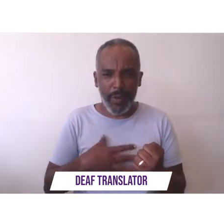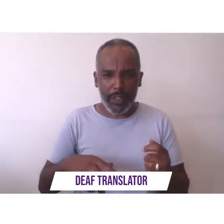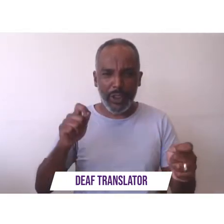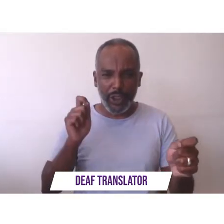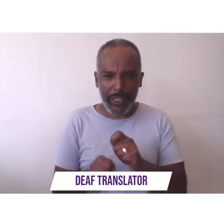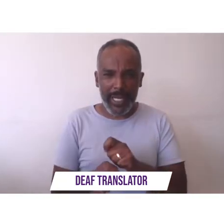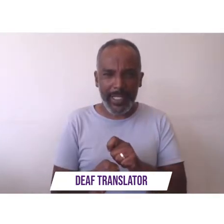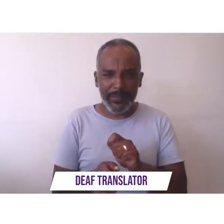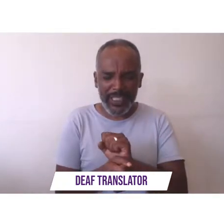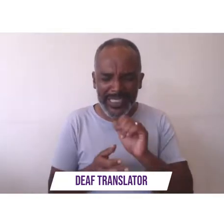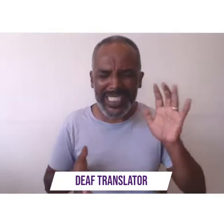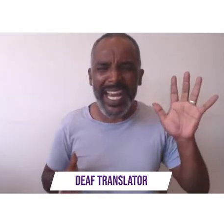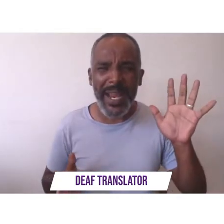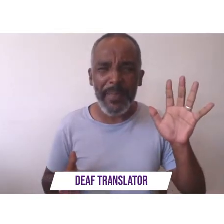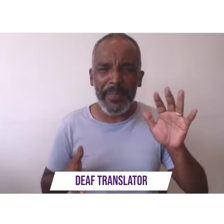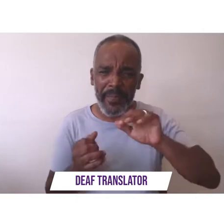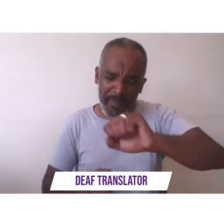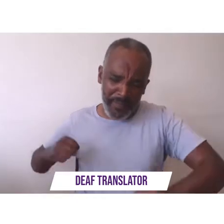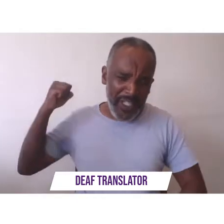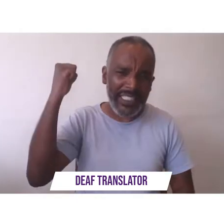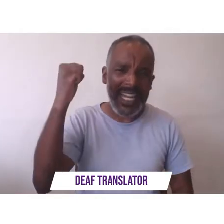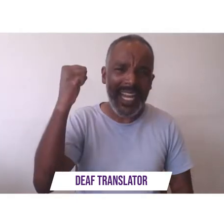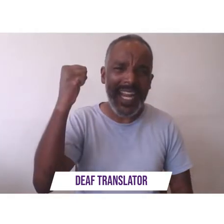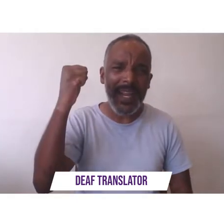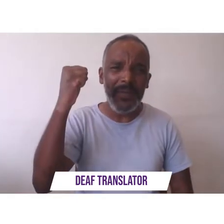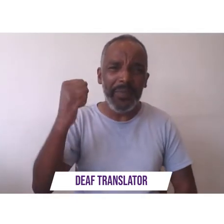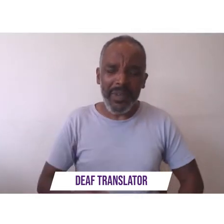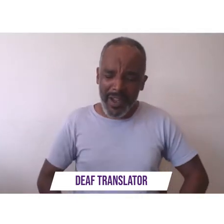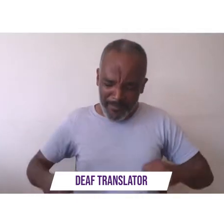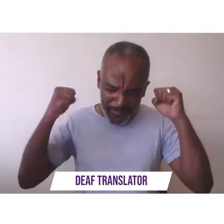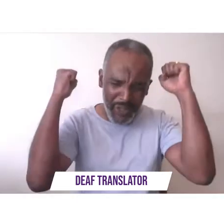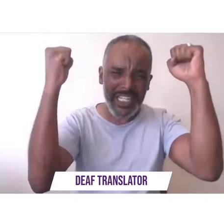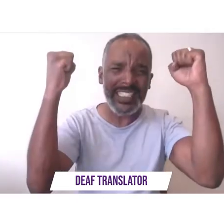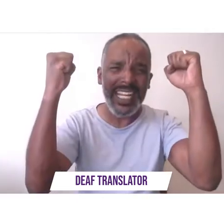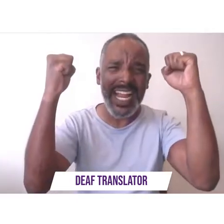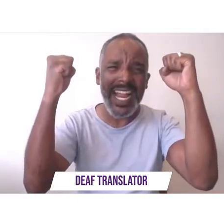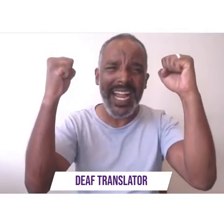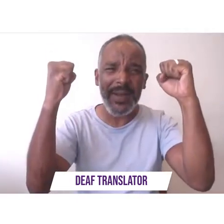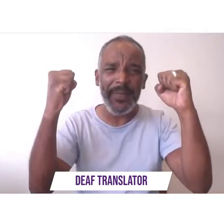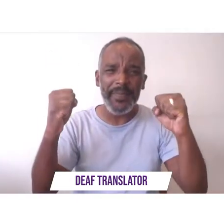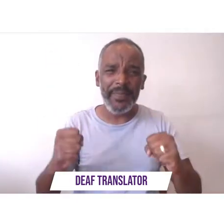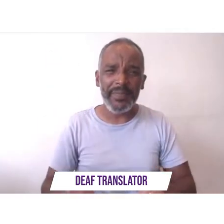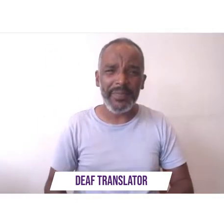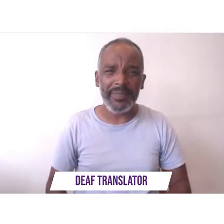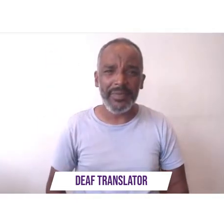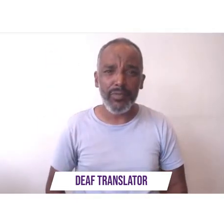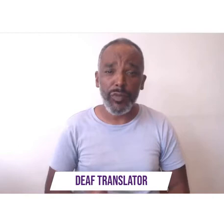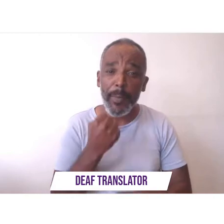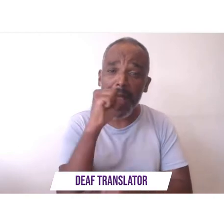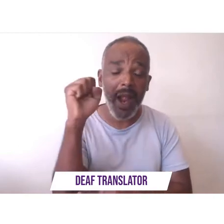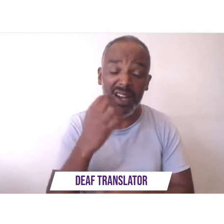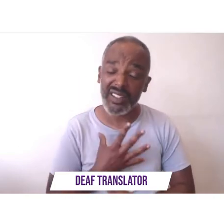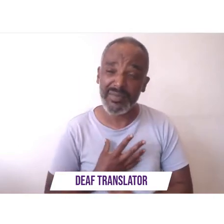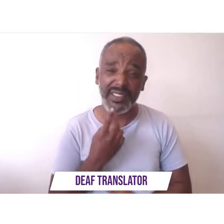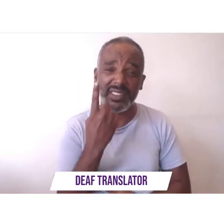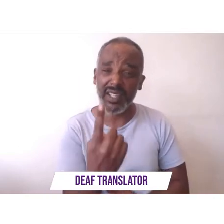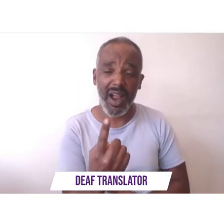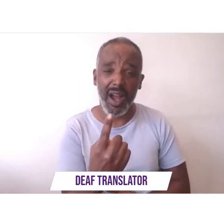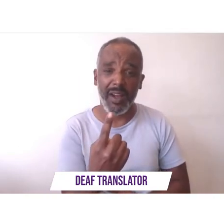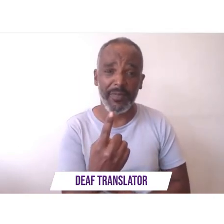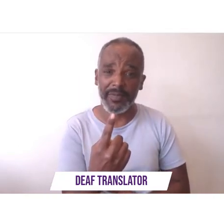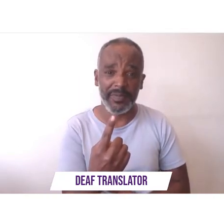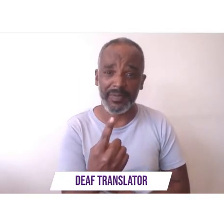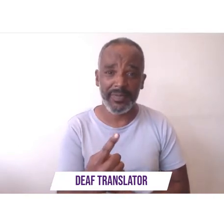freedom freedom freedom rebellion is doing what you want even if it means you